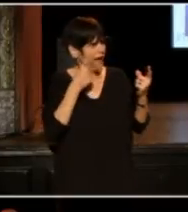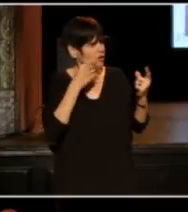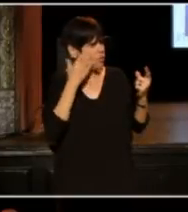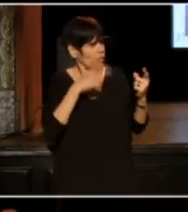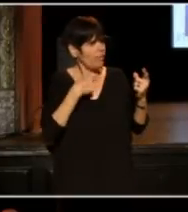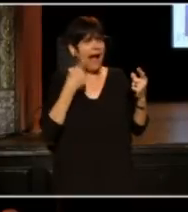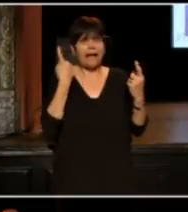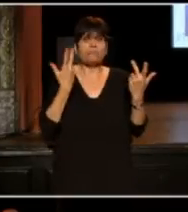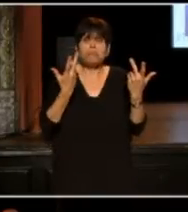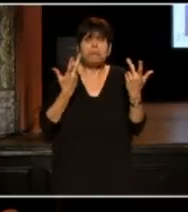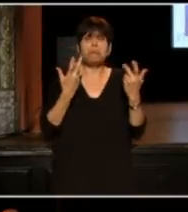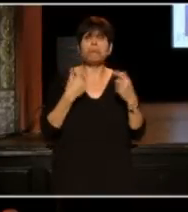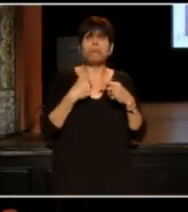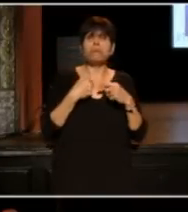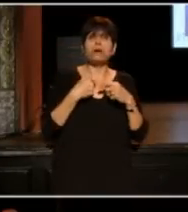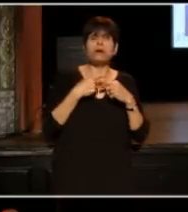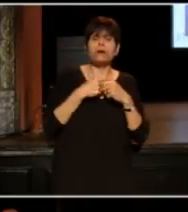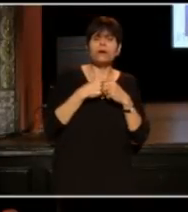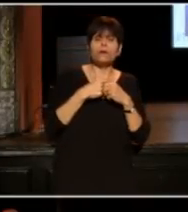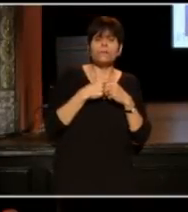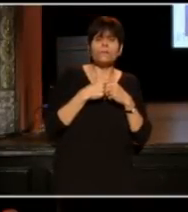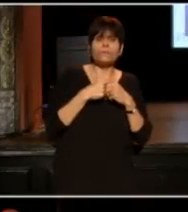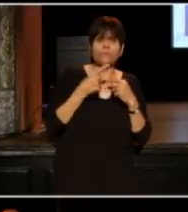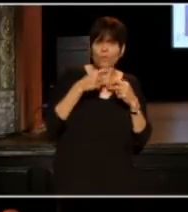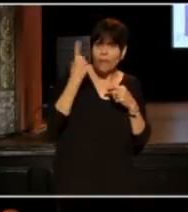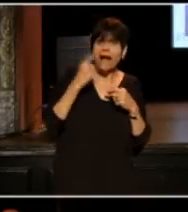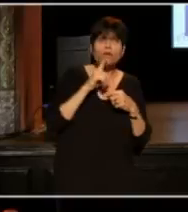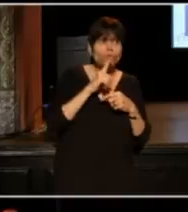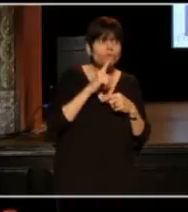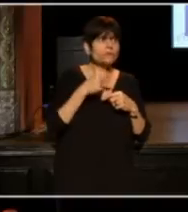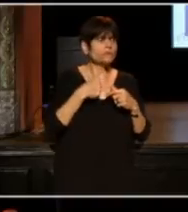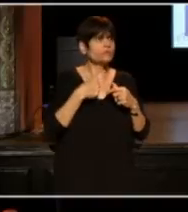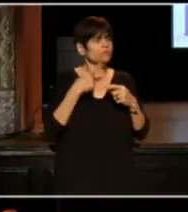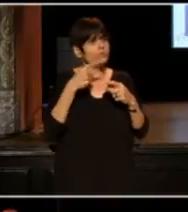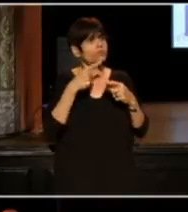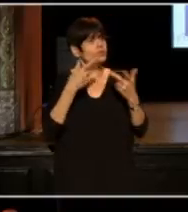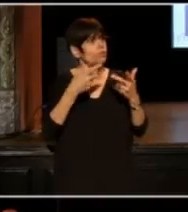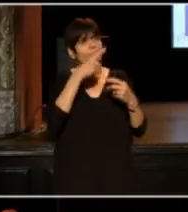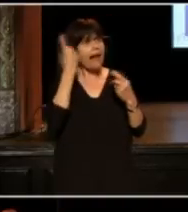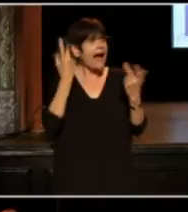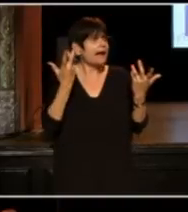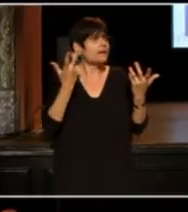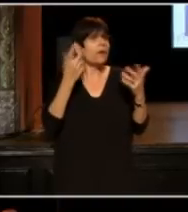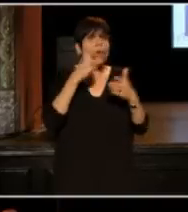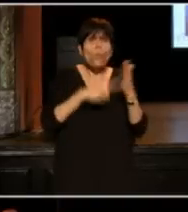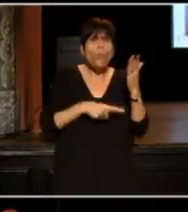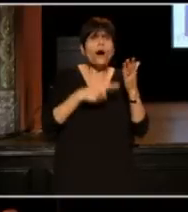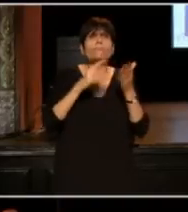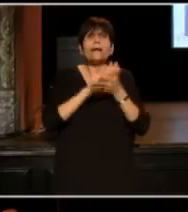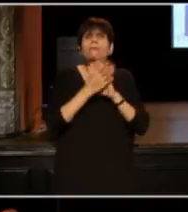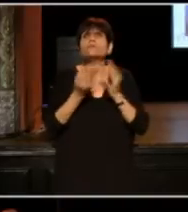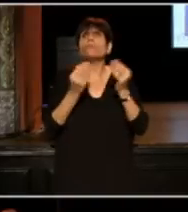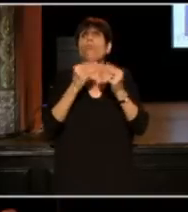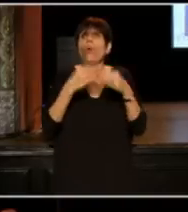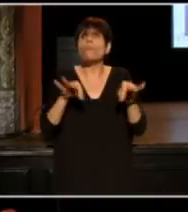In Africa, you don't ask. The assumption is that you are black. Therefore, what becomes more important is other things,